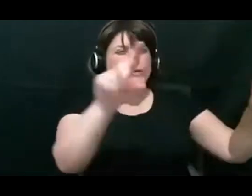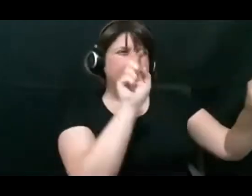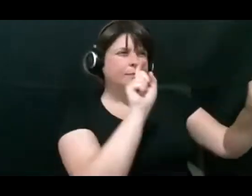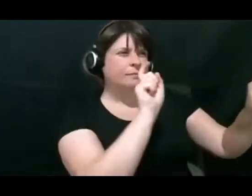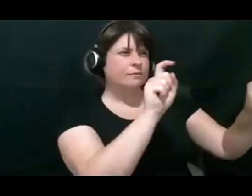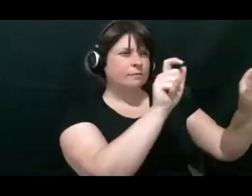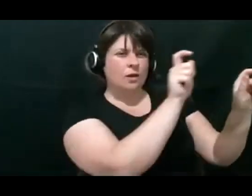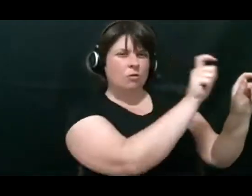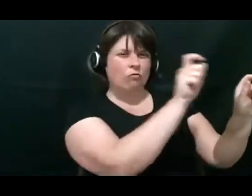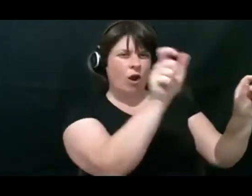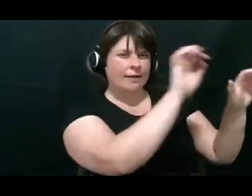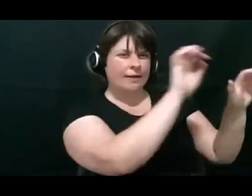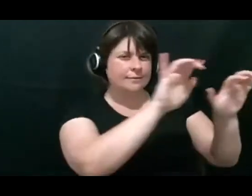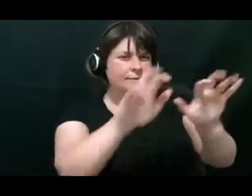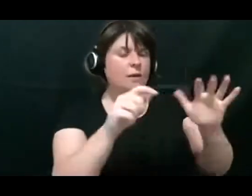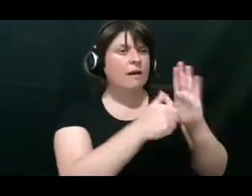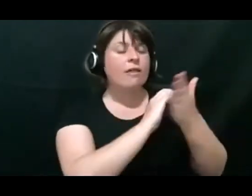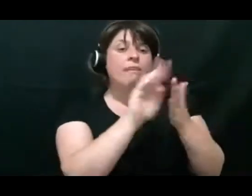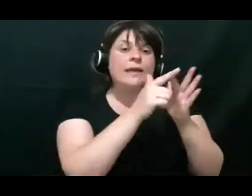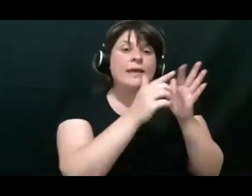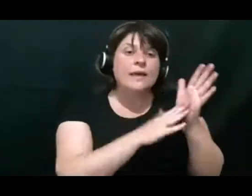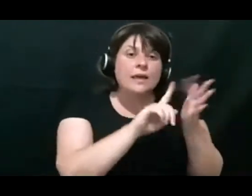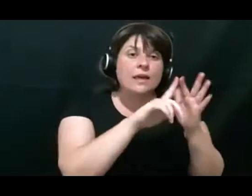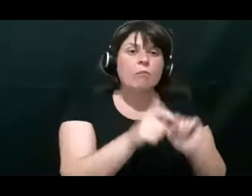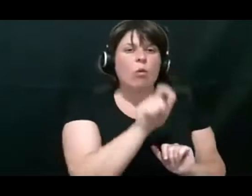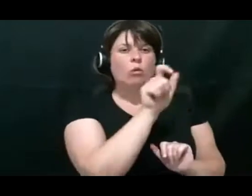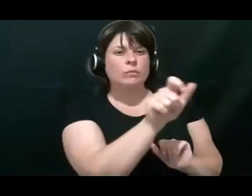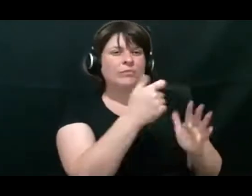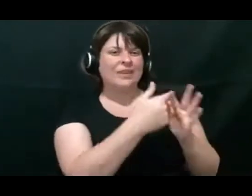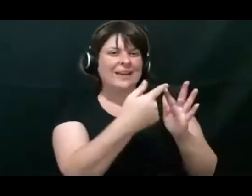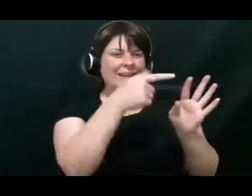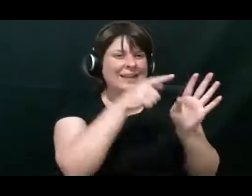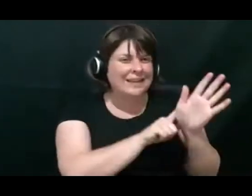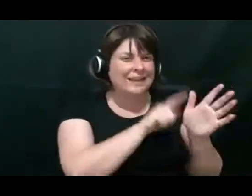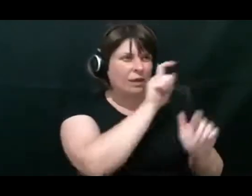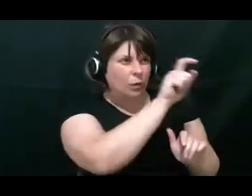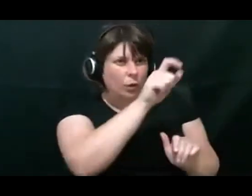So that could help you. But you have to go to each individual publisher and do that.